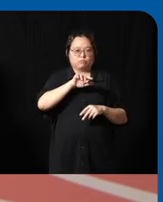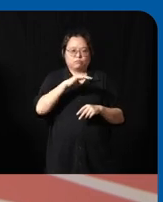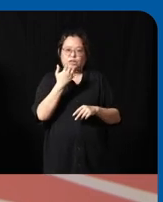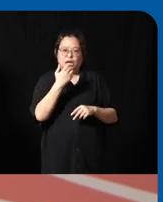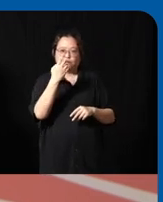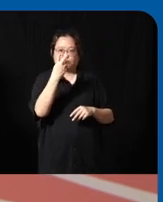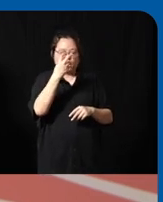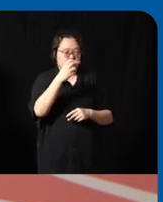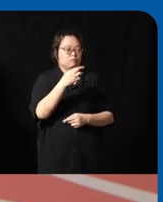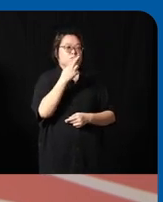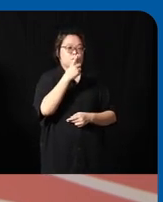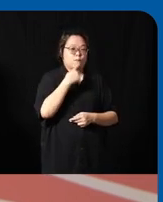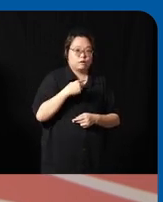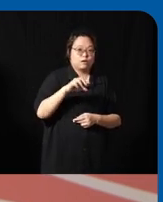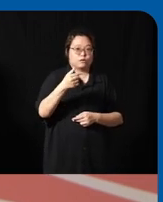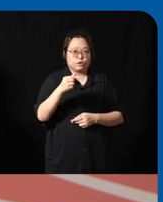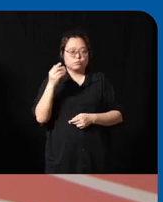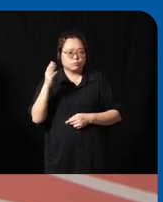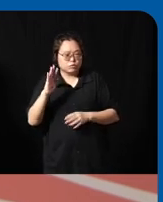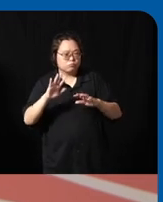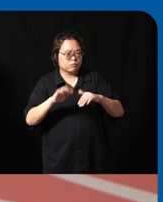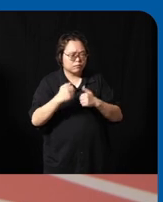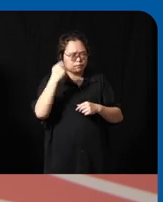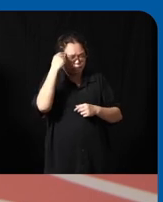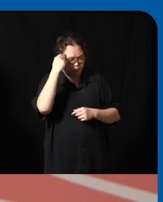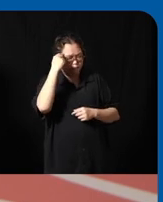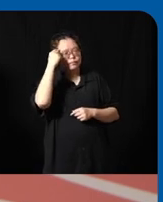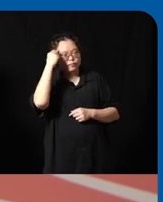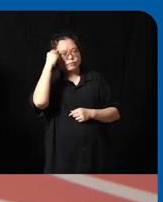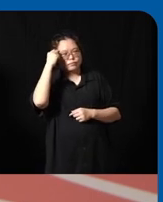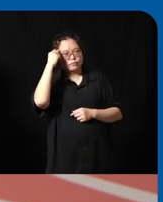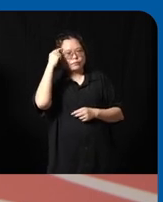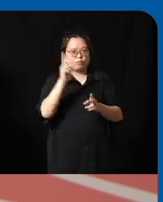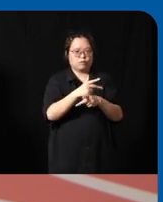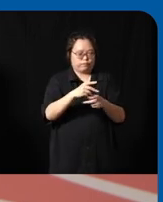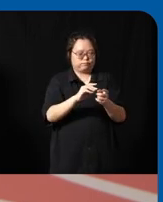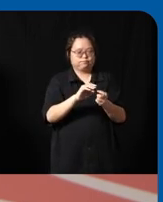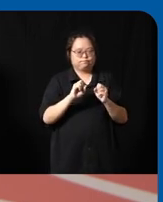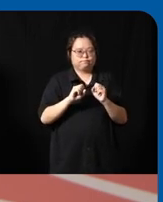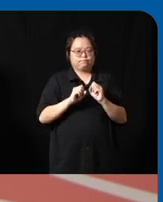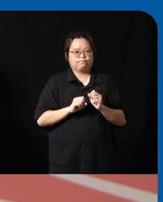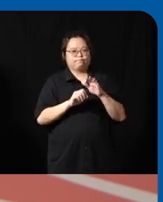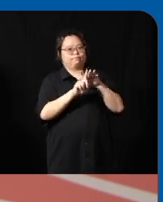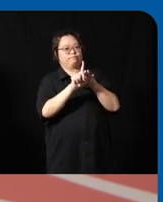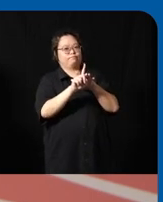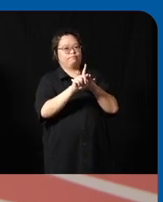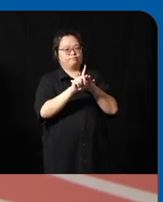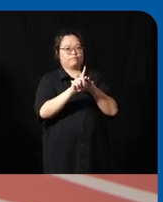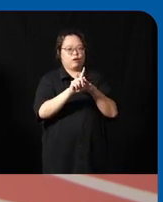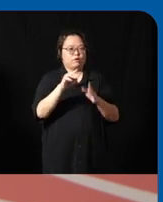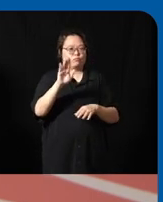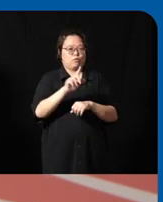red green and blue uh how does the product name also becomes legible you know so there